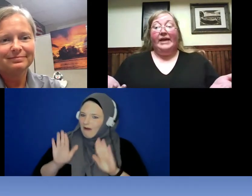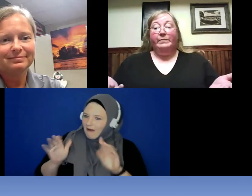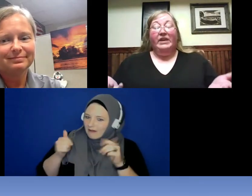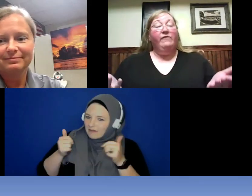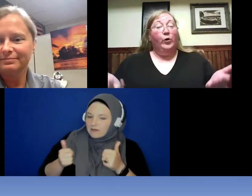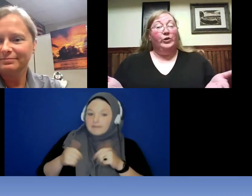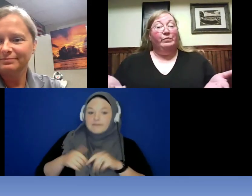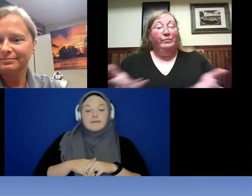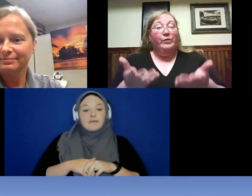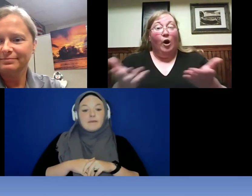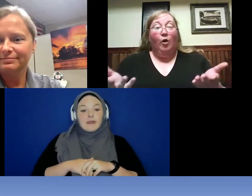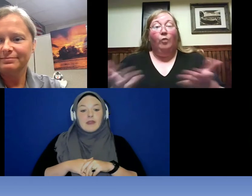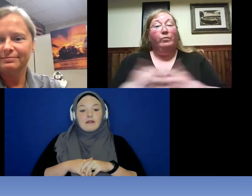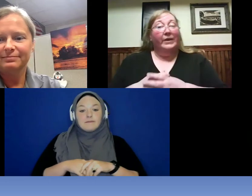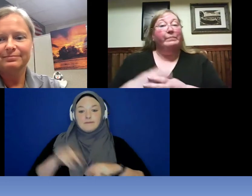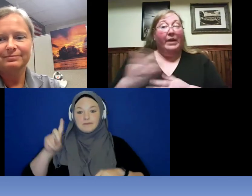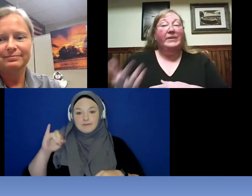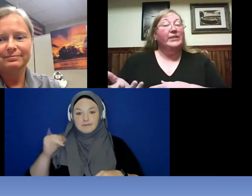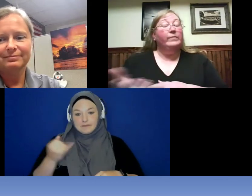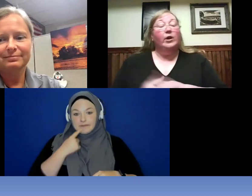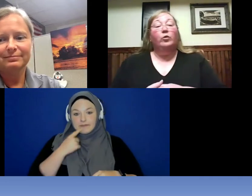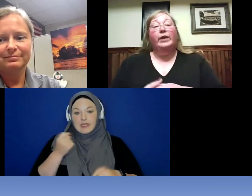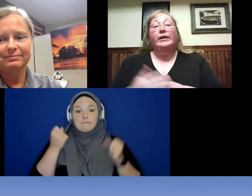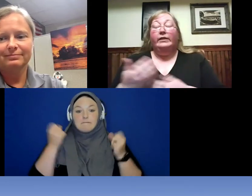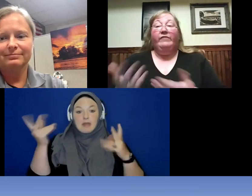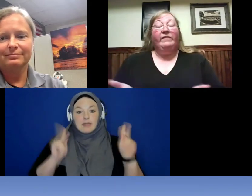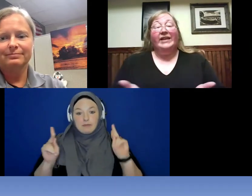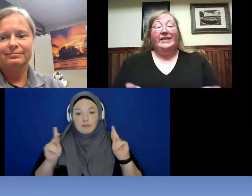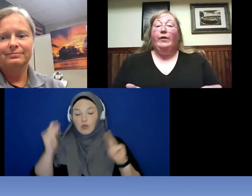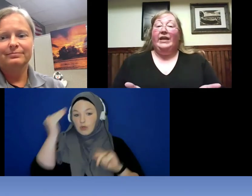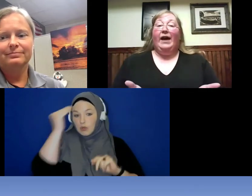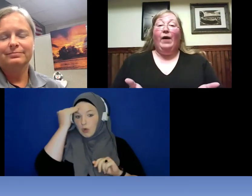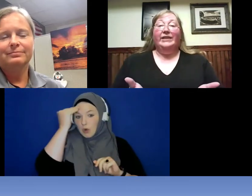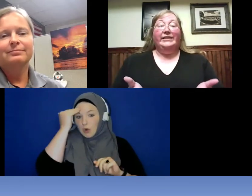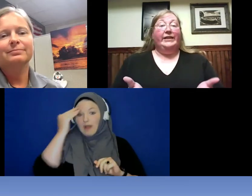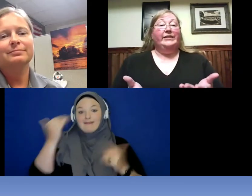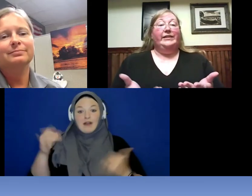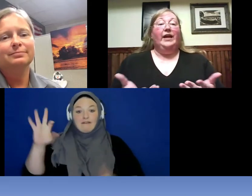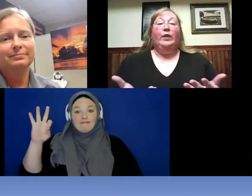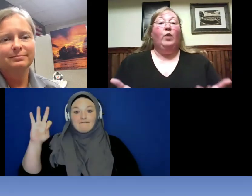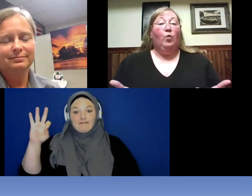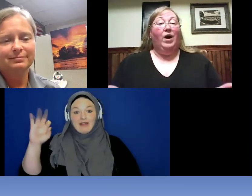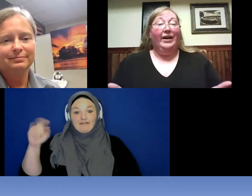many folks know, but maybe some don't Fairfax County now that's text 9